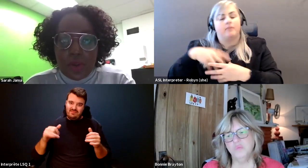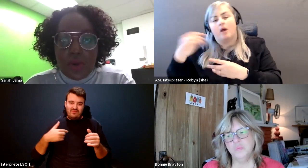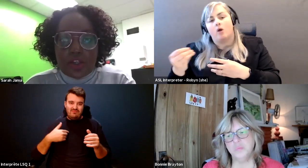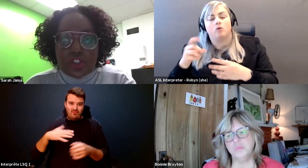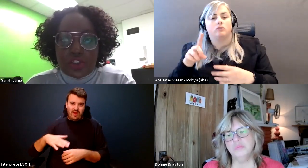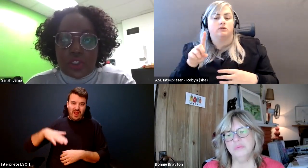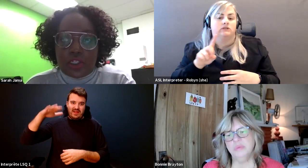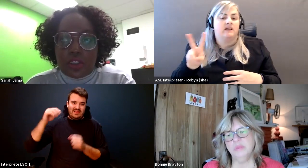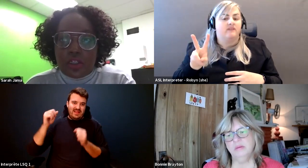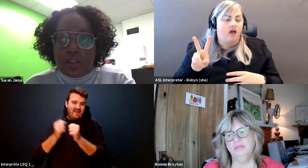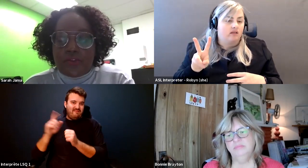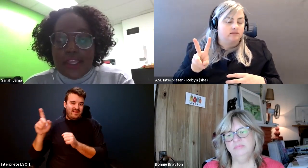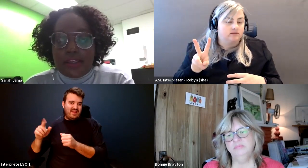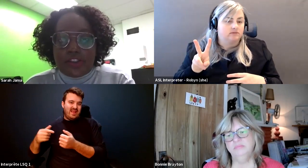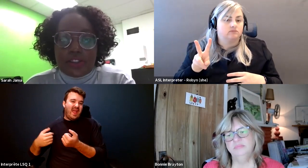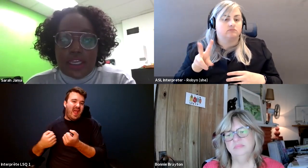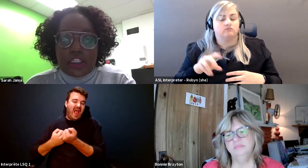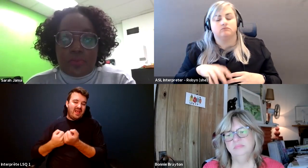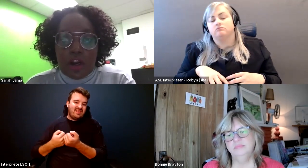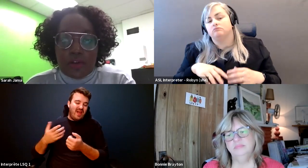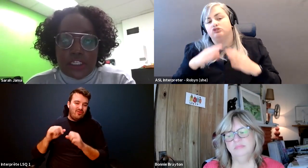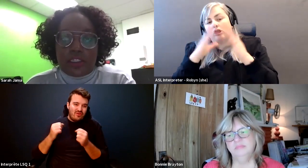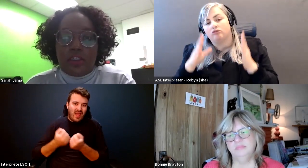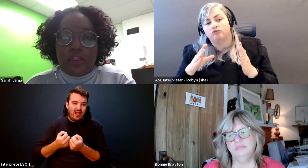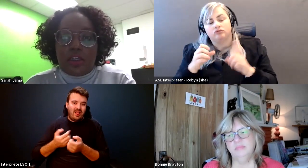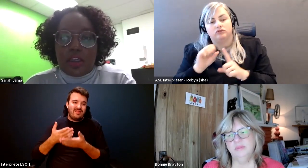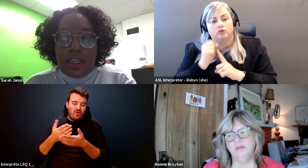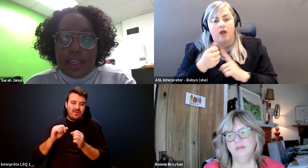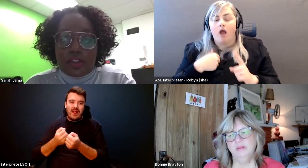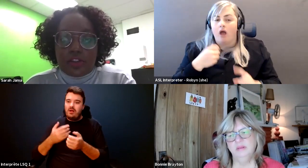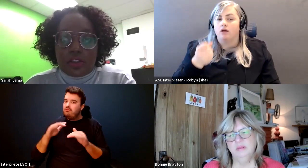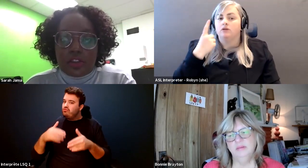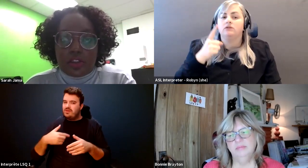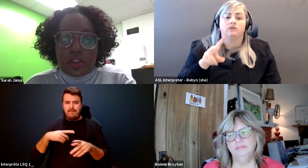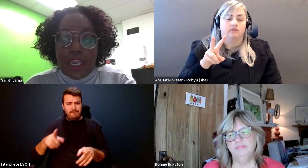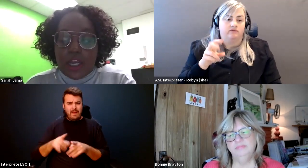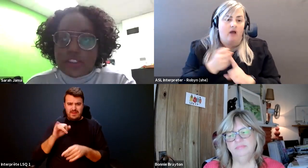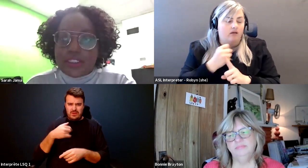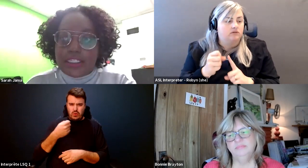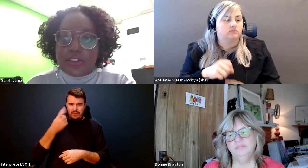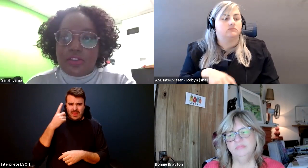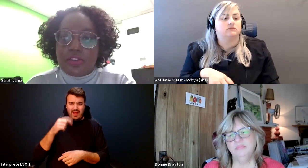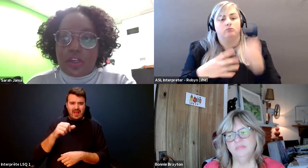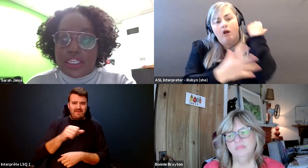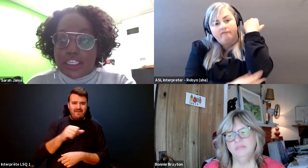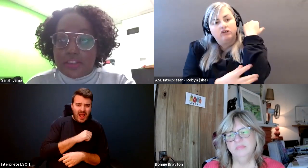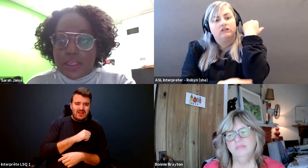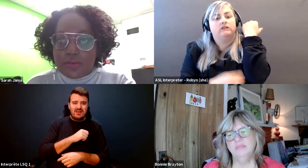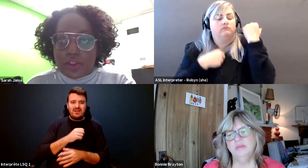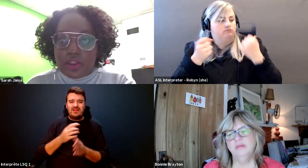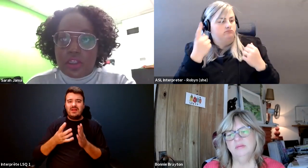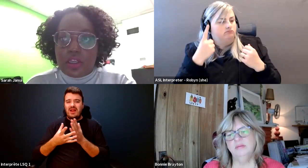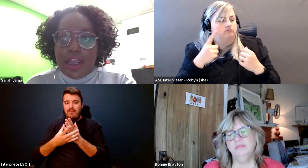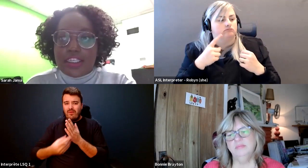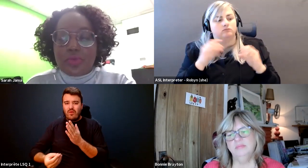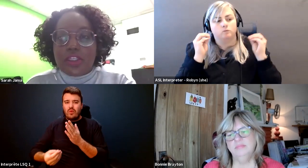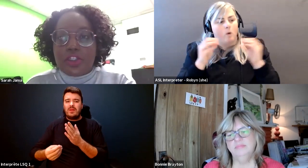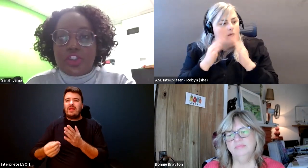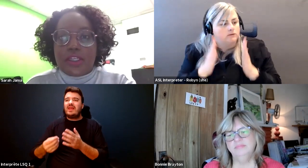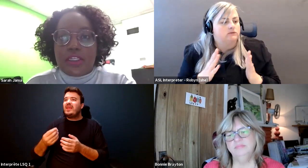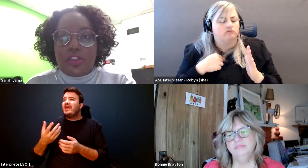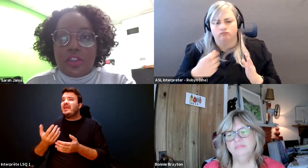Sarah Jama: And though I understood violence and poverty and helplessness on an intimate level I didn't really understand.